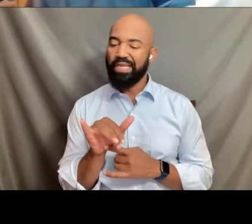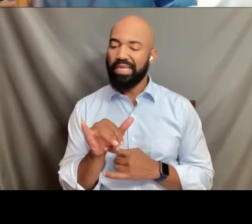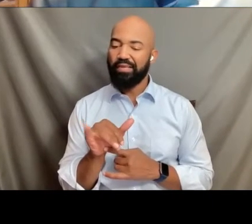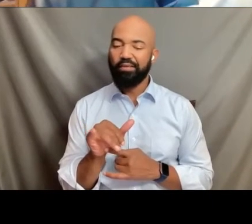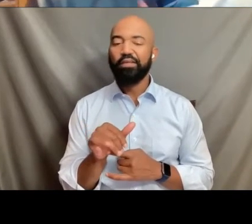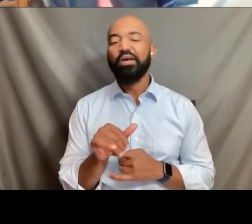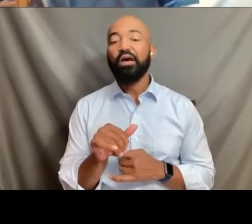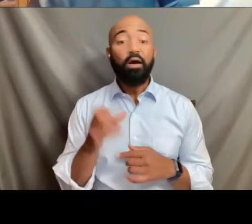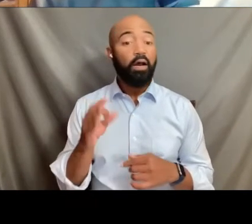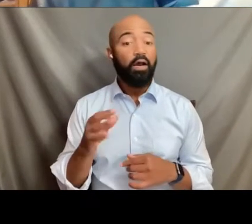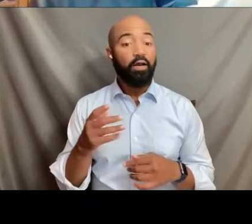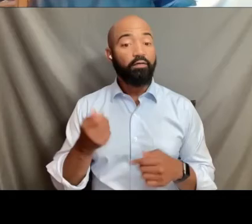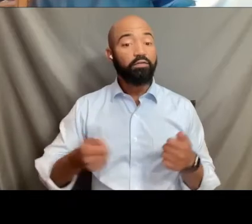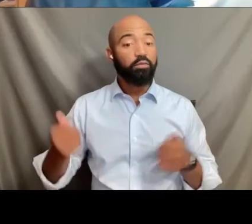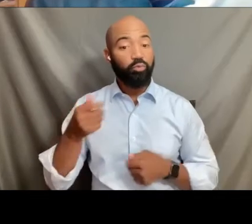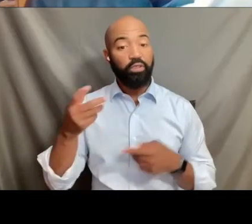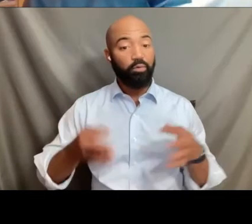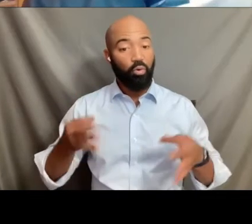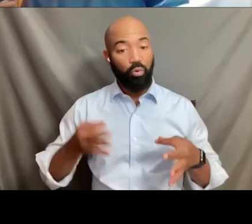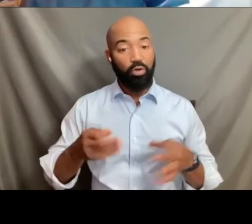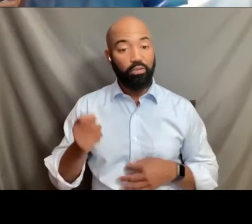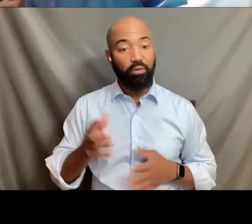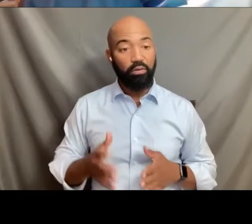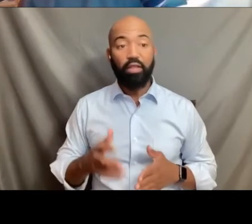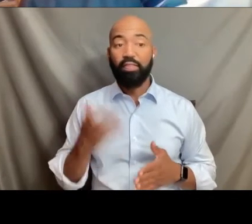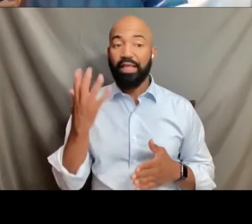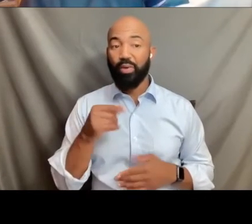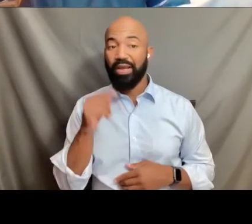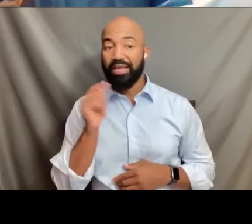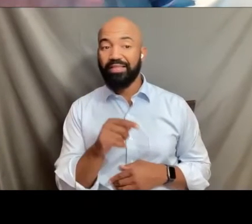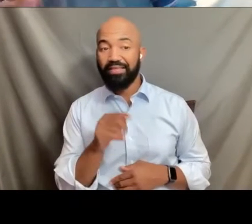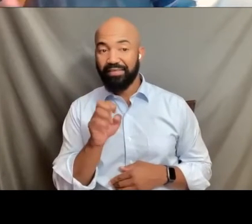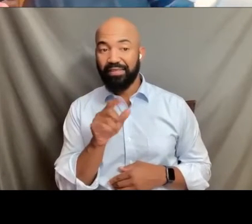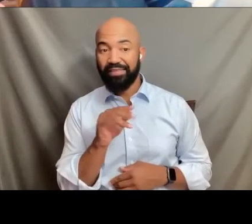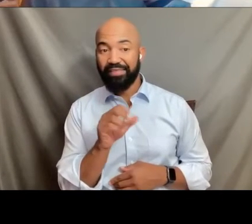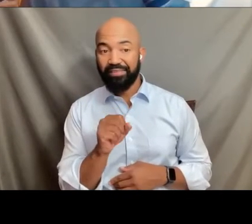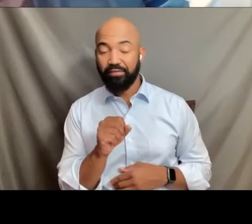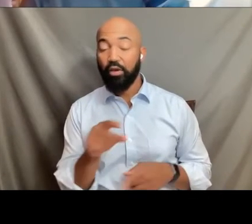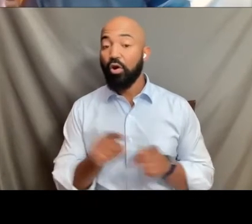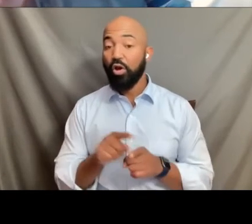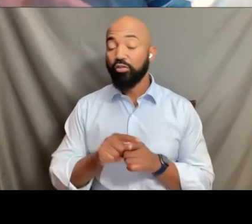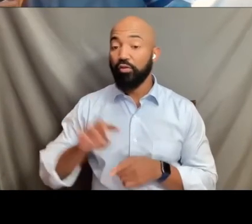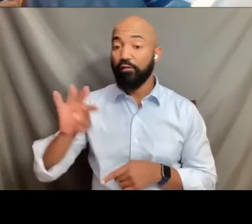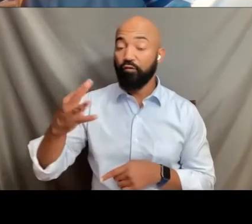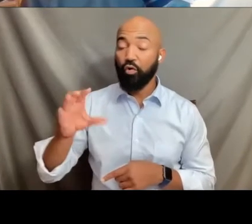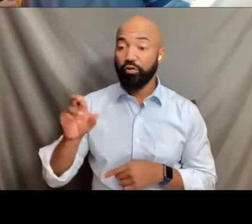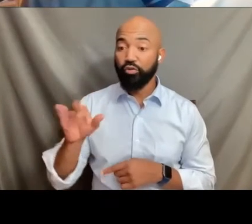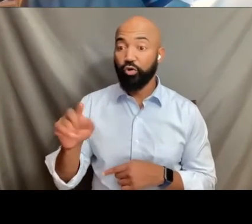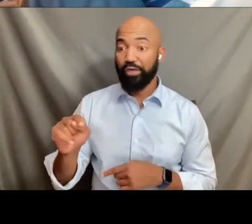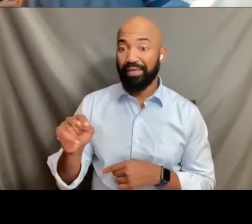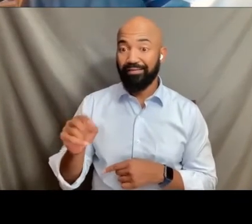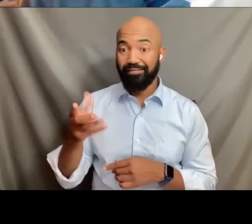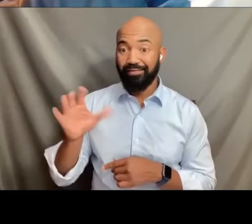And that's the reason why this case in Elenis and the other matters, if indeed the Fourth Circuit case goes up to the Supreme Court.